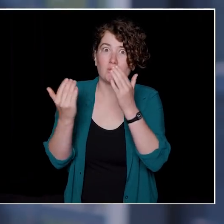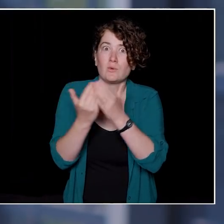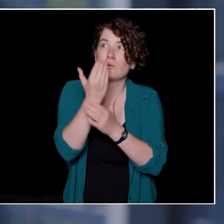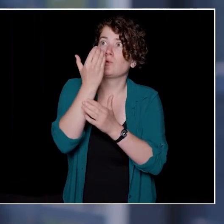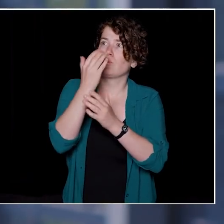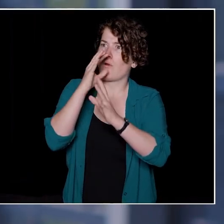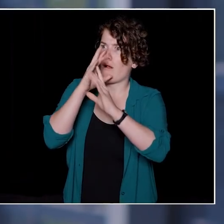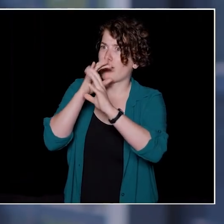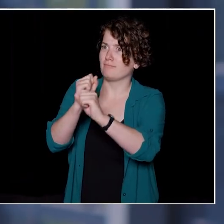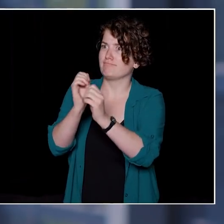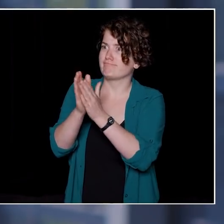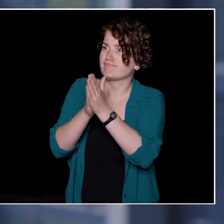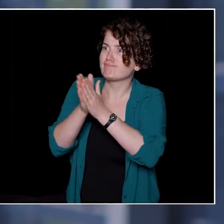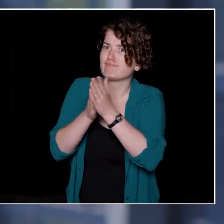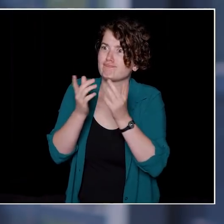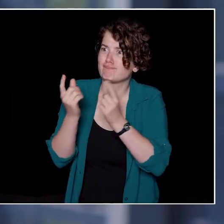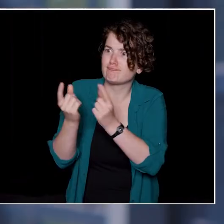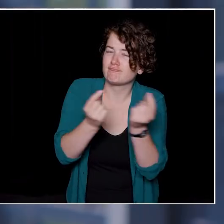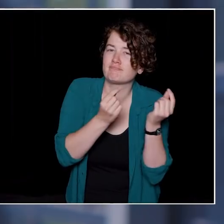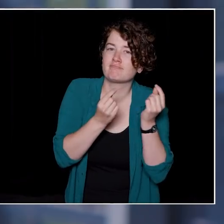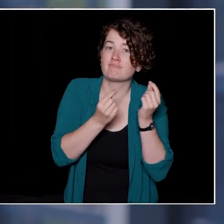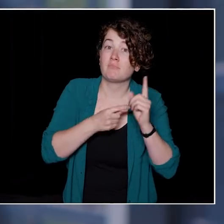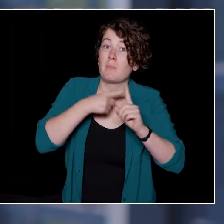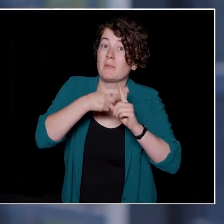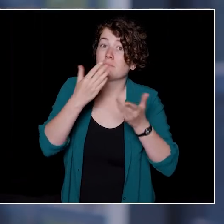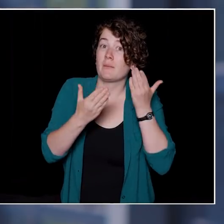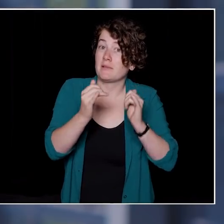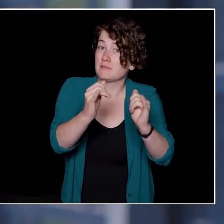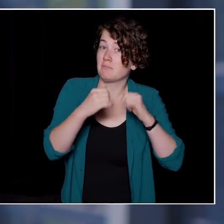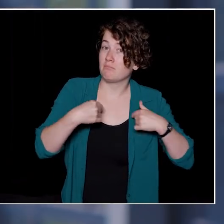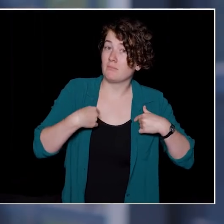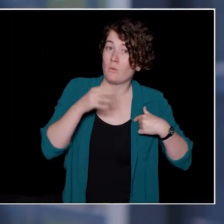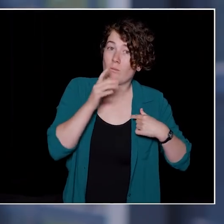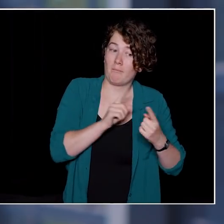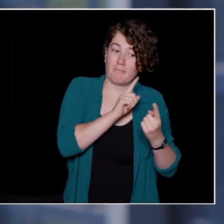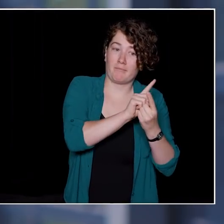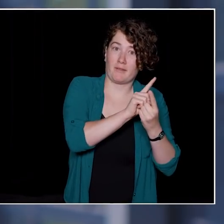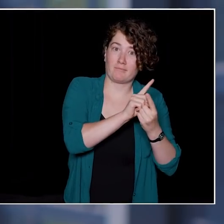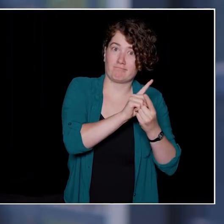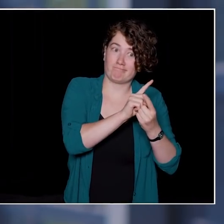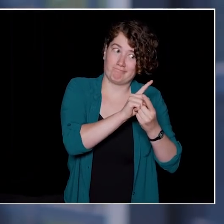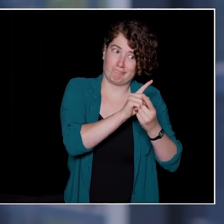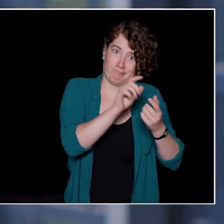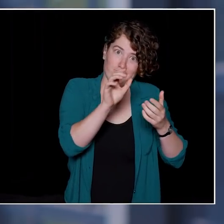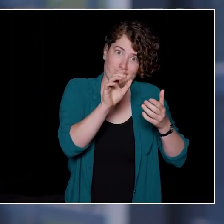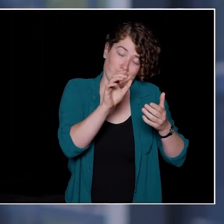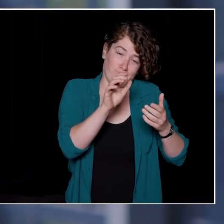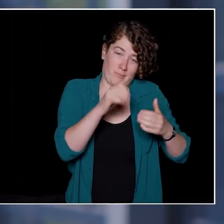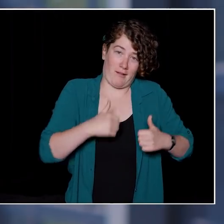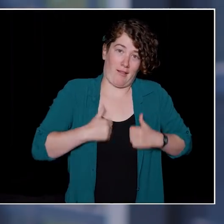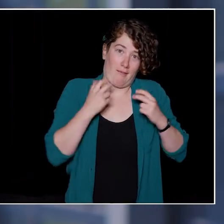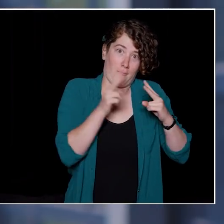maybe like me, you'll meet your future life partner at university. The next few years will be among